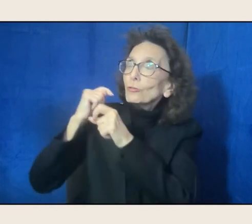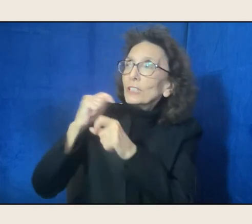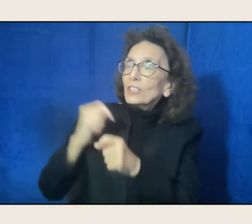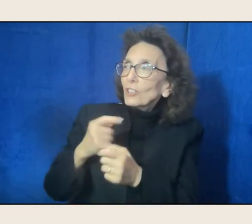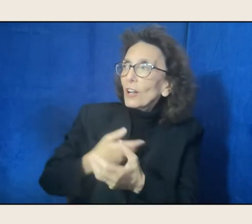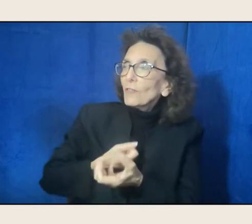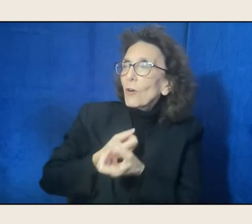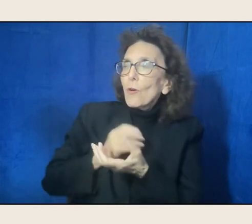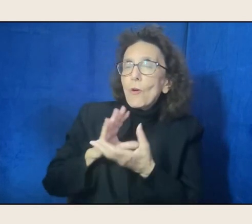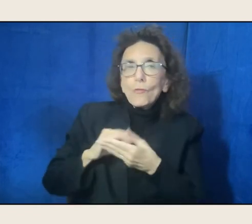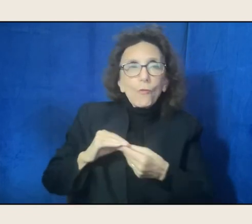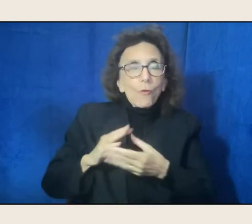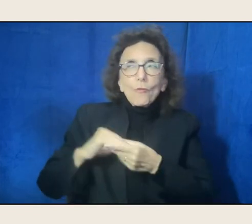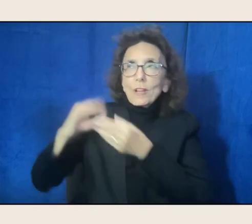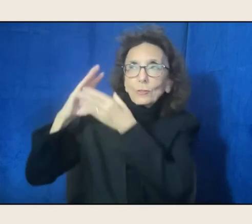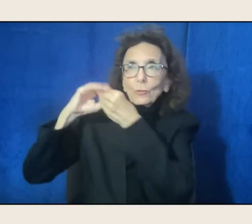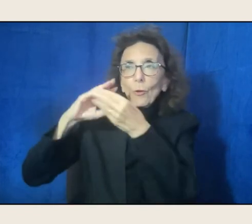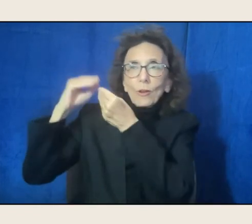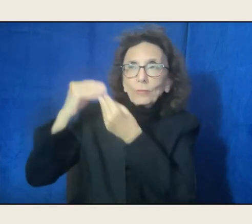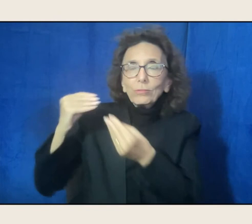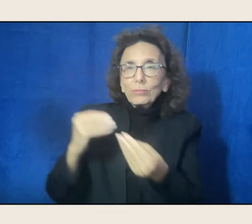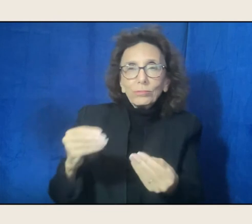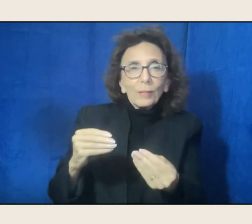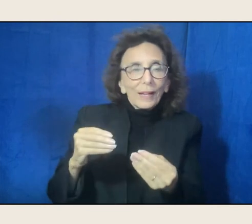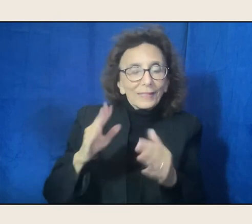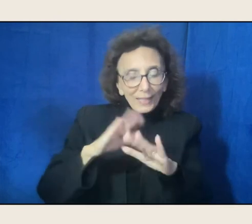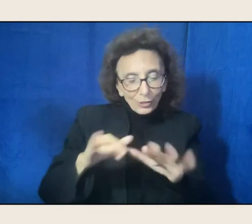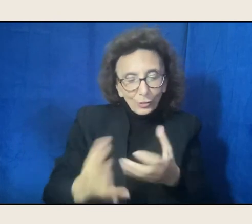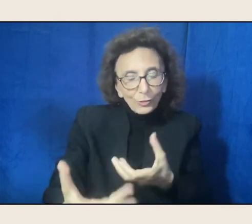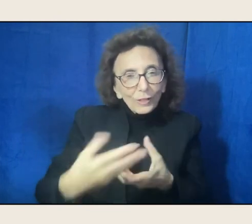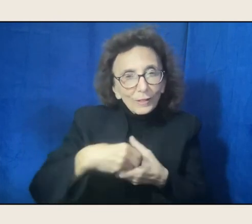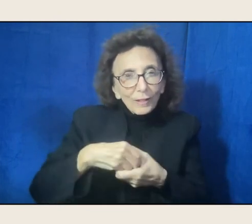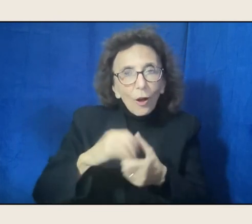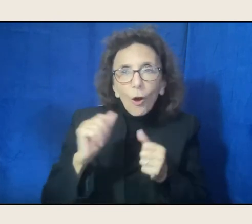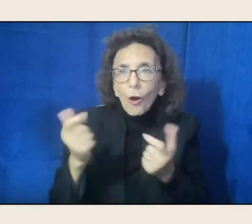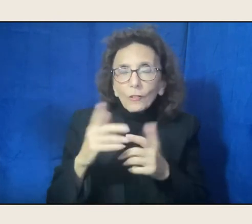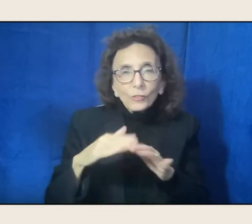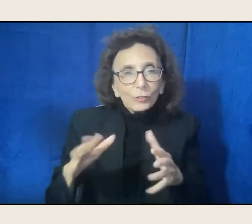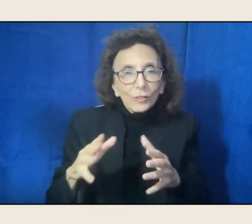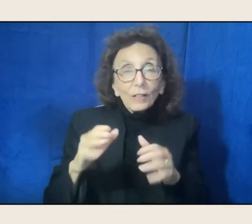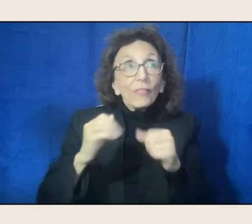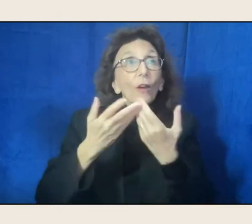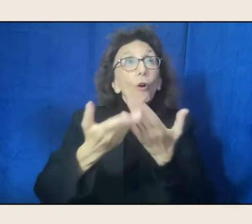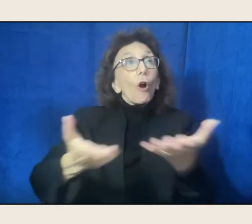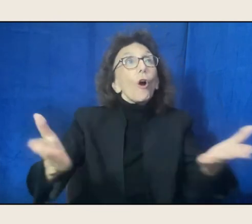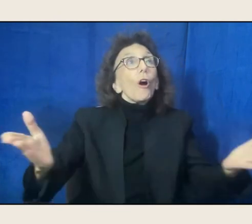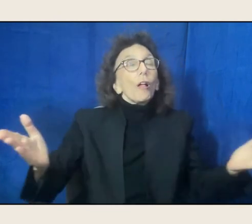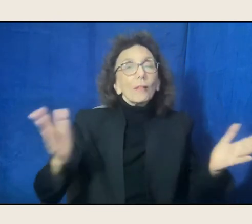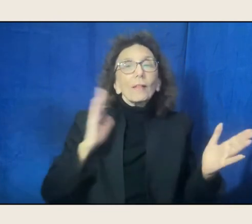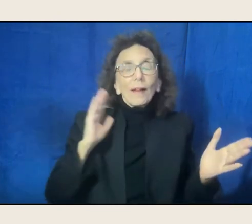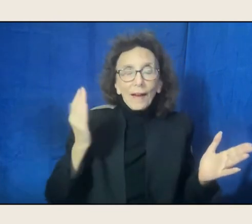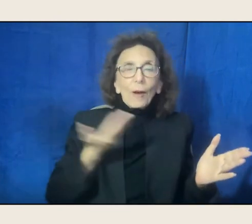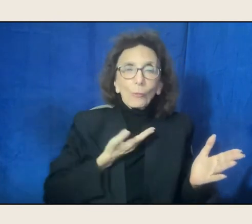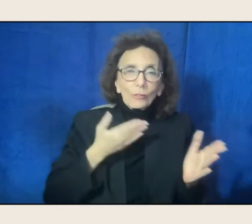is that all the children are part of us. All of our children. They're all our children. And then I know, when I see young poets,